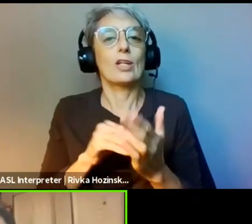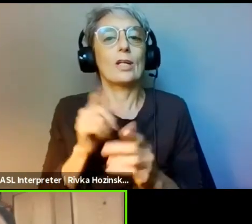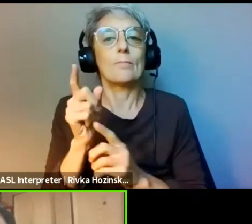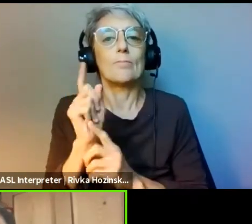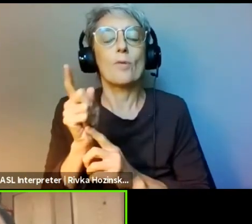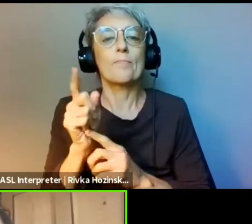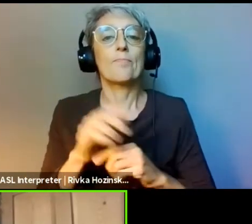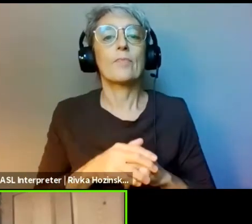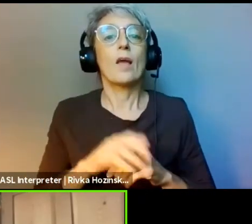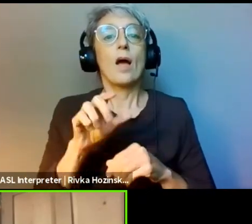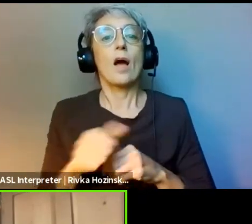to give what we have